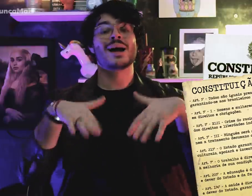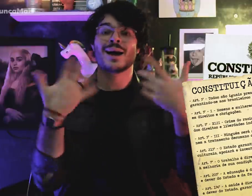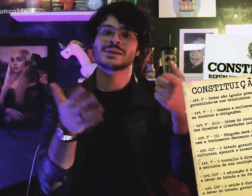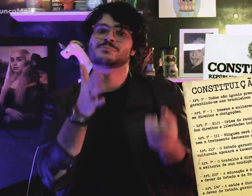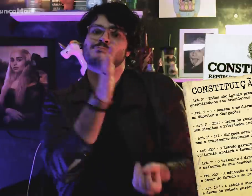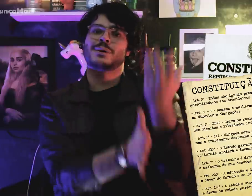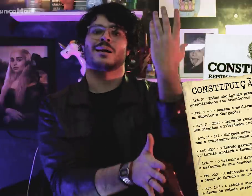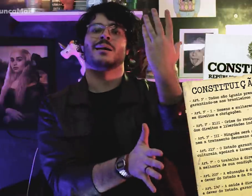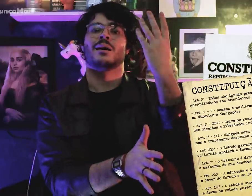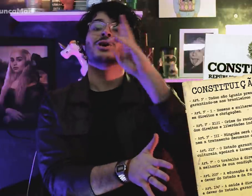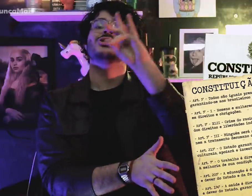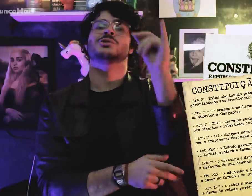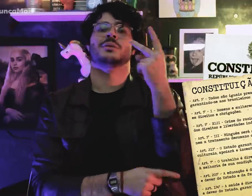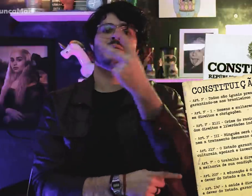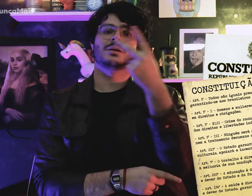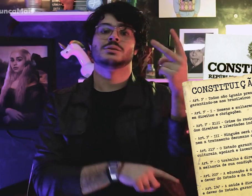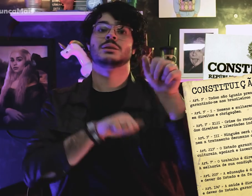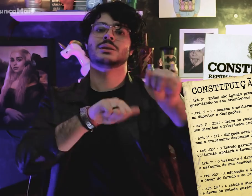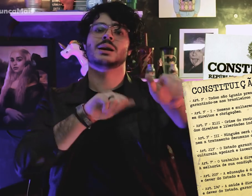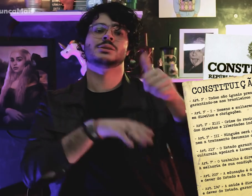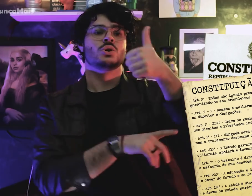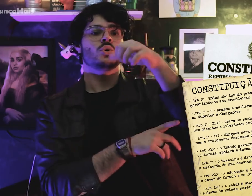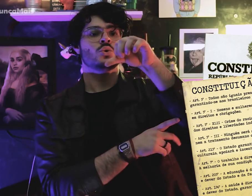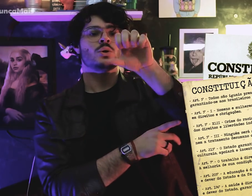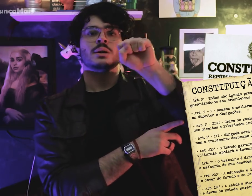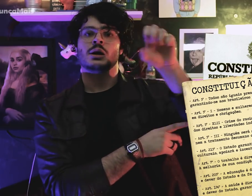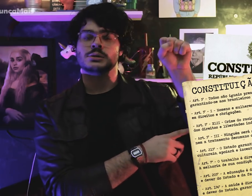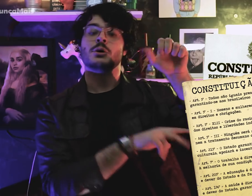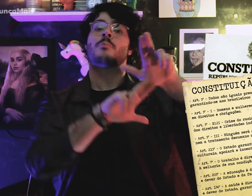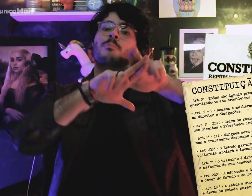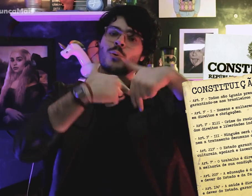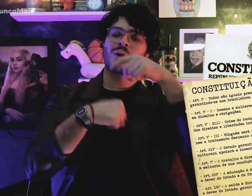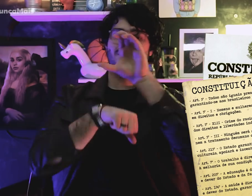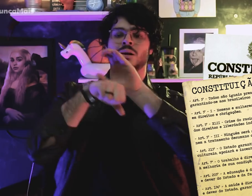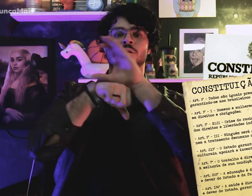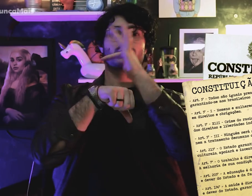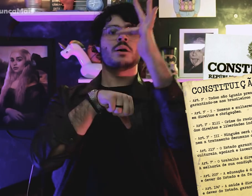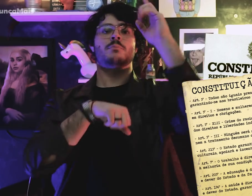O sistema foi fundado em 22 de setembro de 1988 pela Constituição Federal